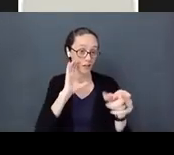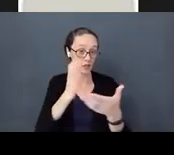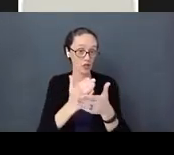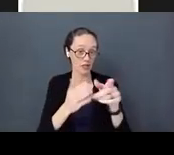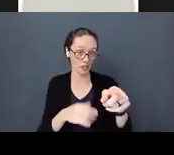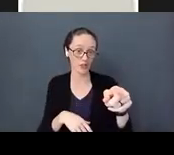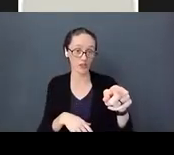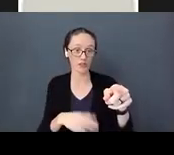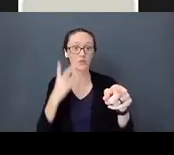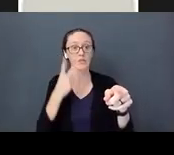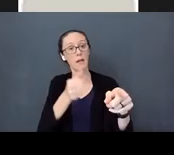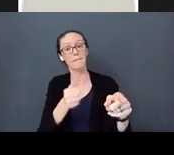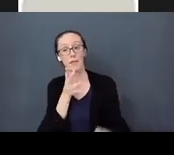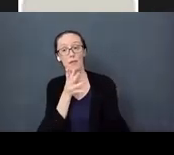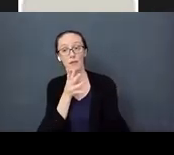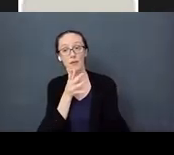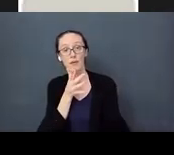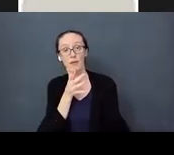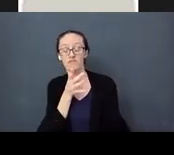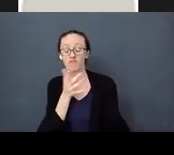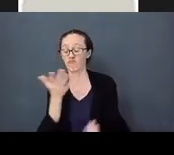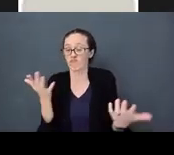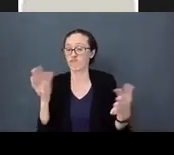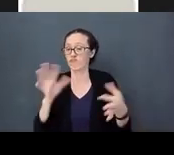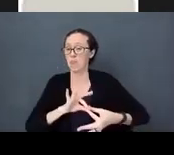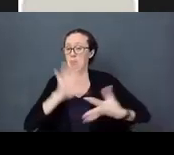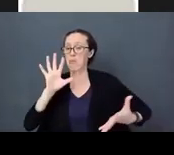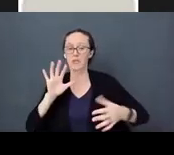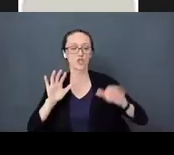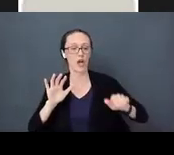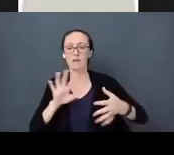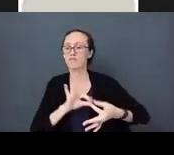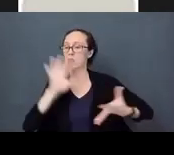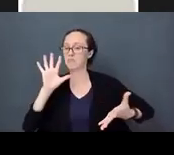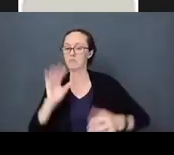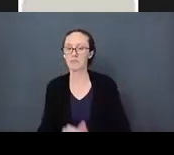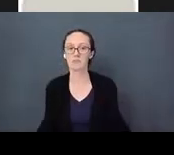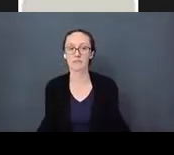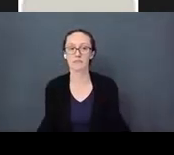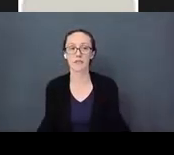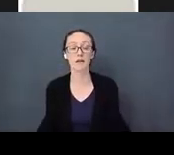this mother is totally disconnected from their children. Mom is on a screen.